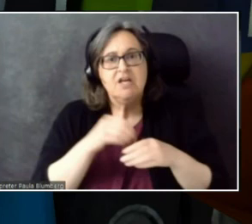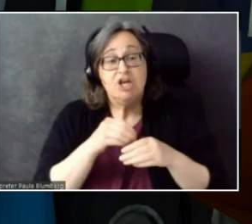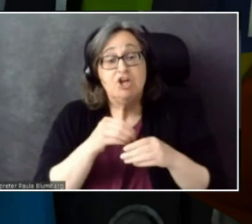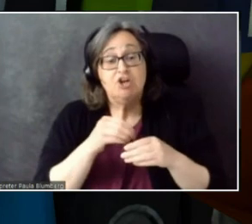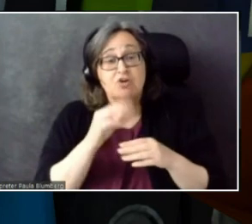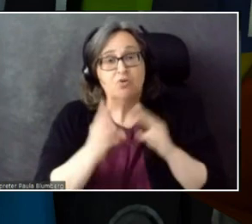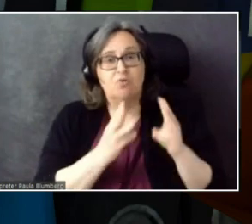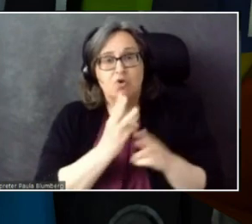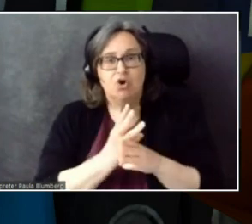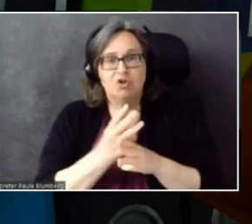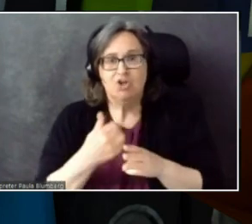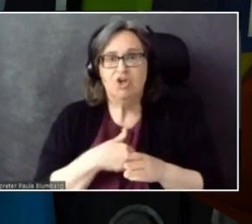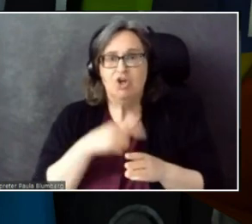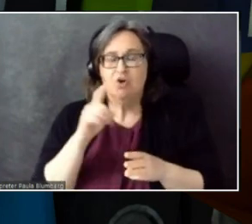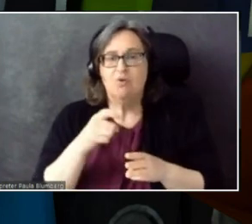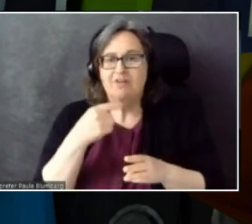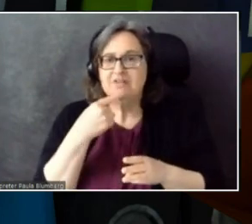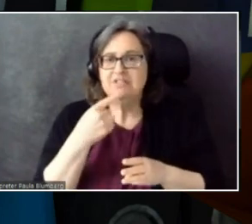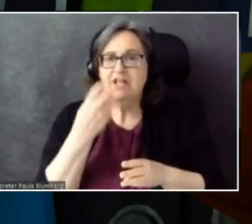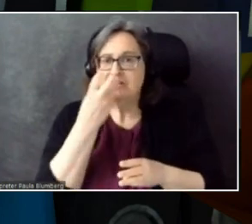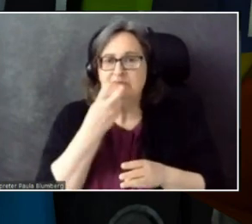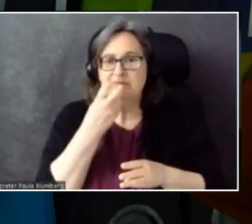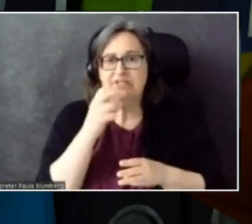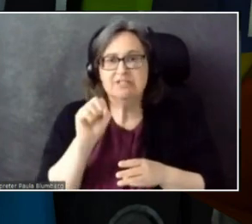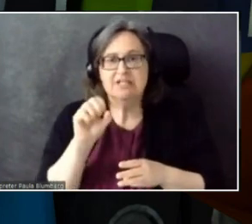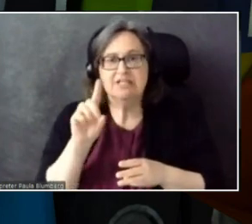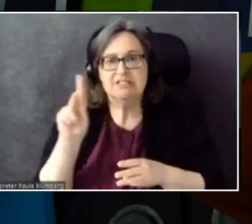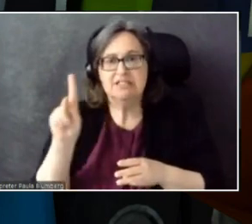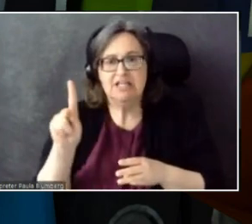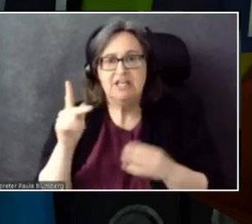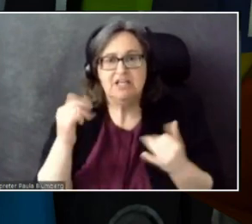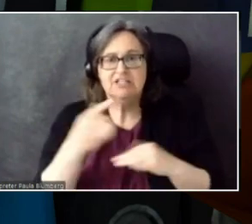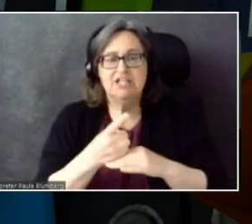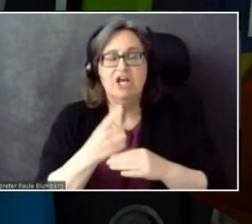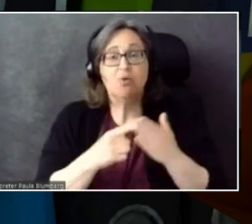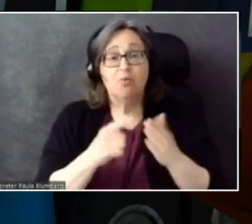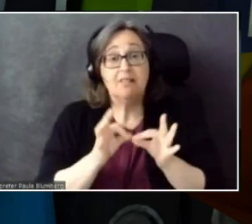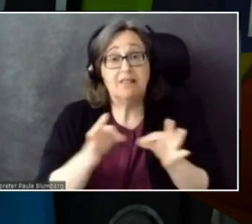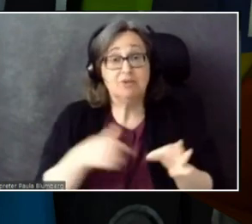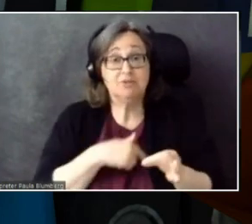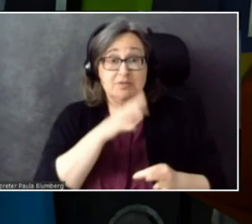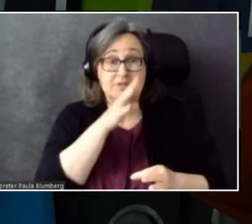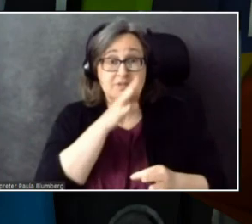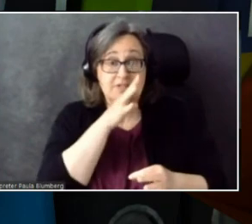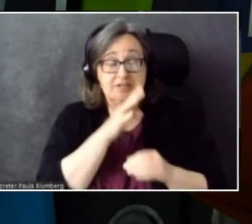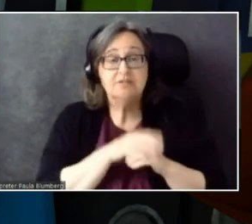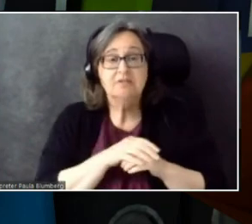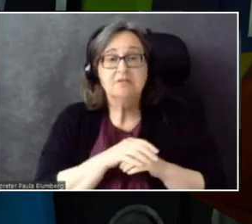Speech SDK today what language we're speaking.